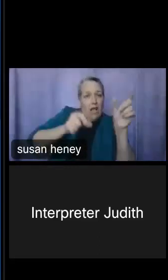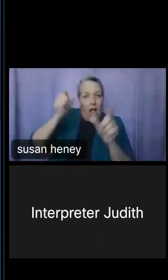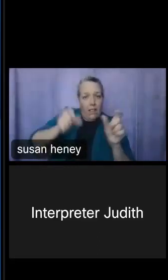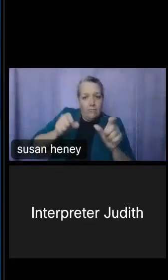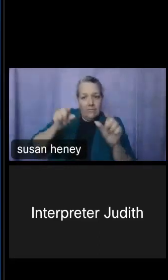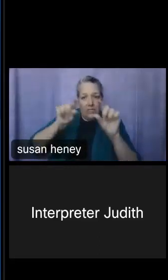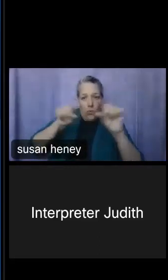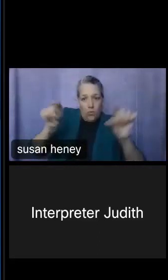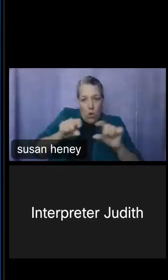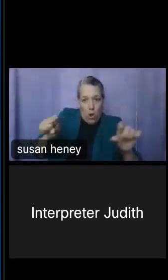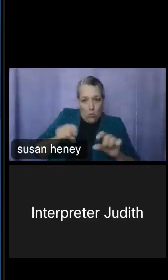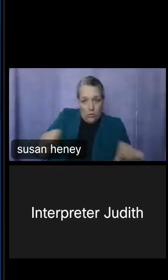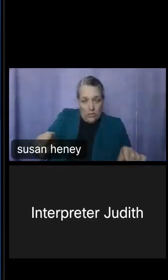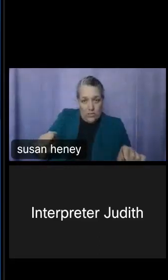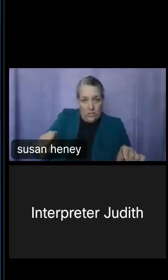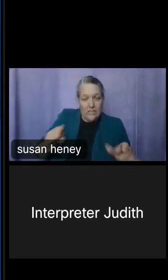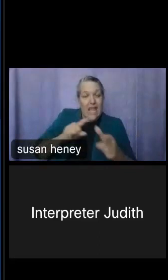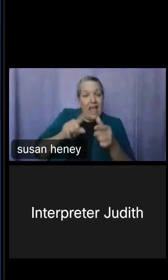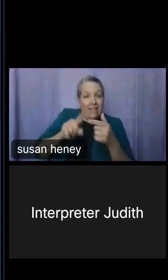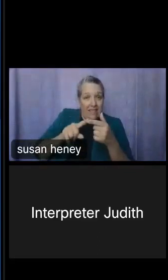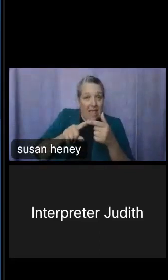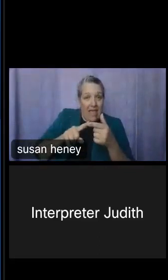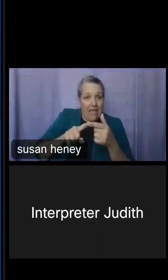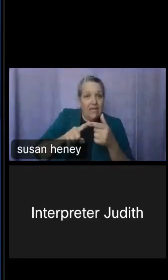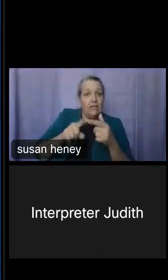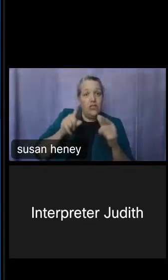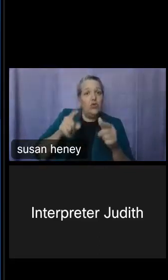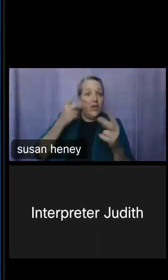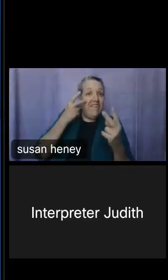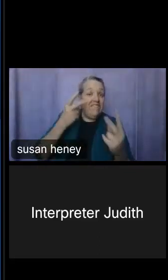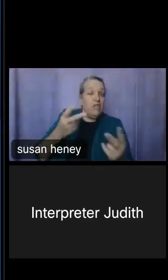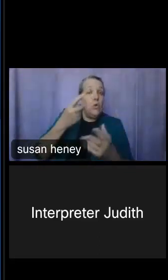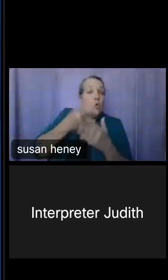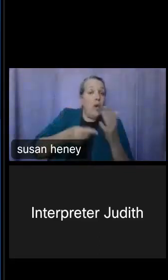And finally, you'll be able to view your table and you'll be able to download that and that